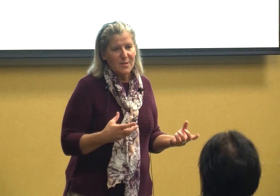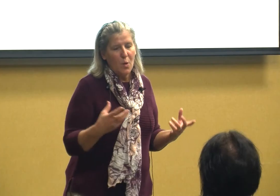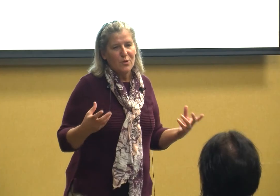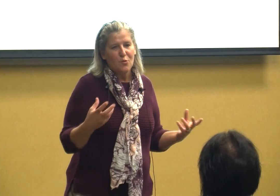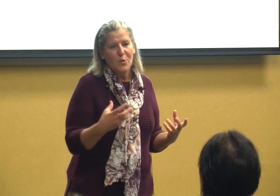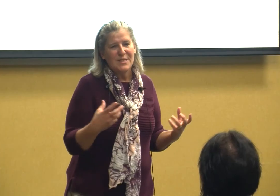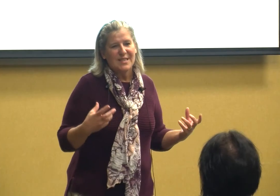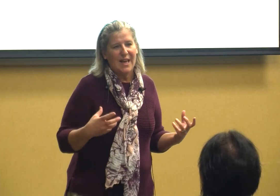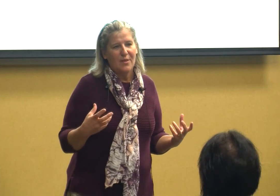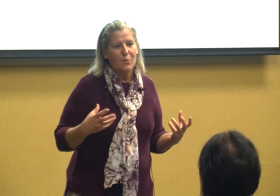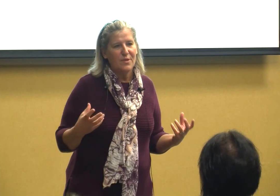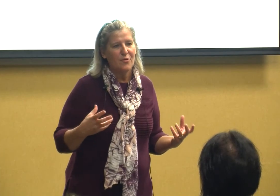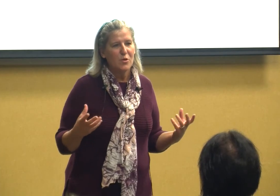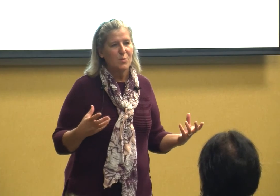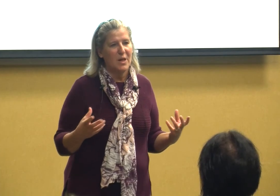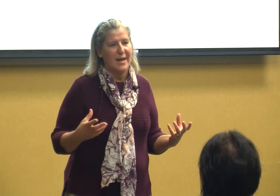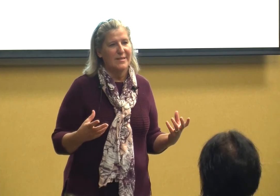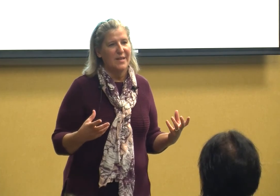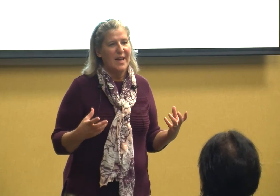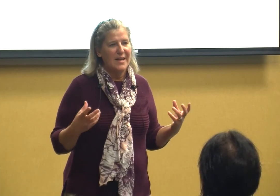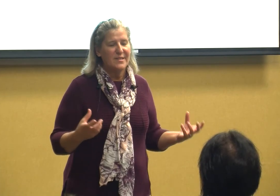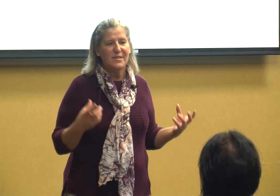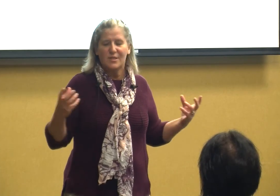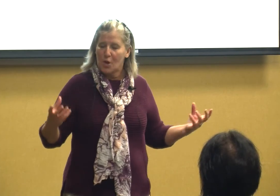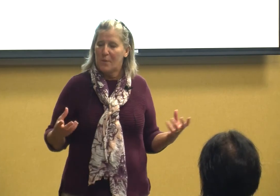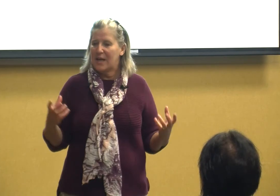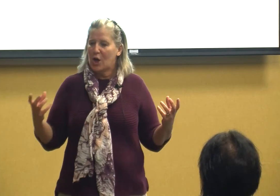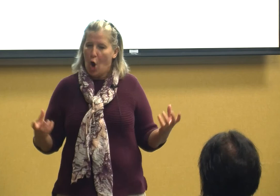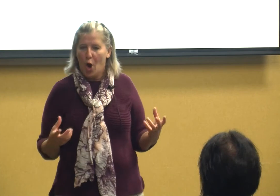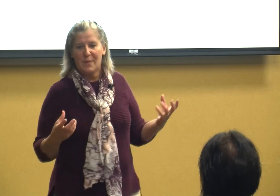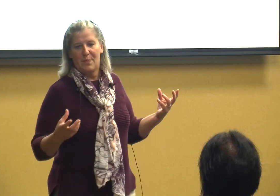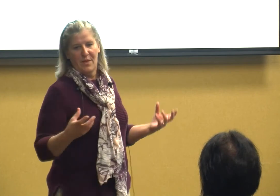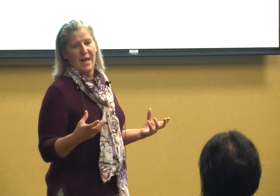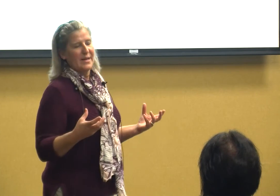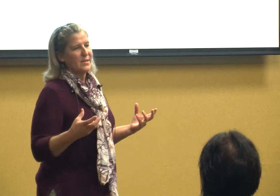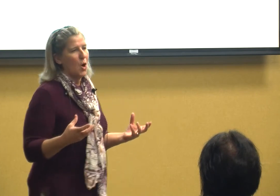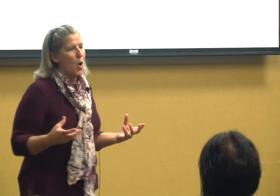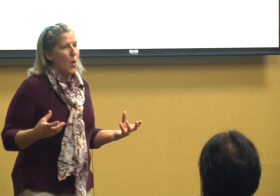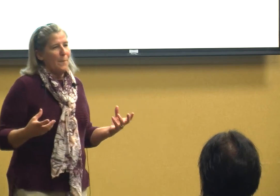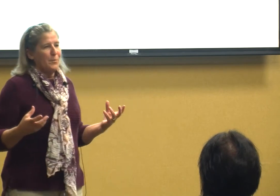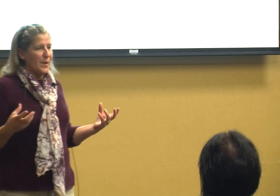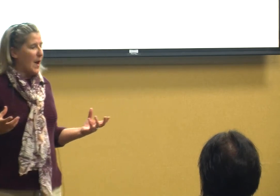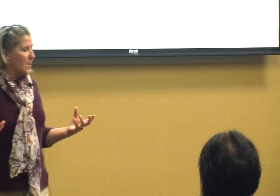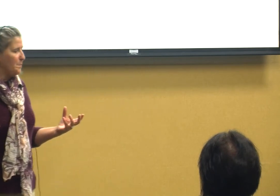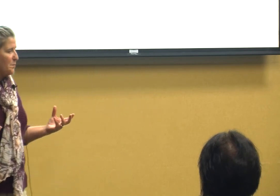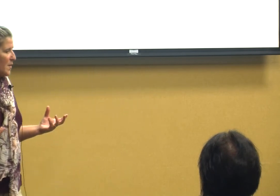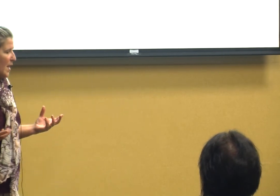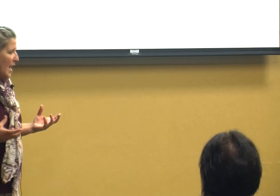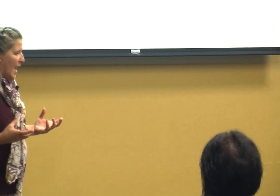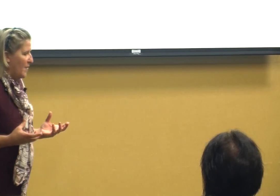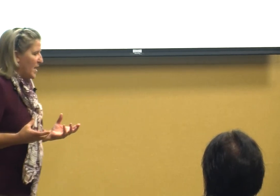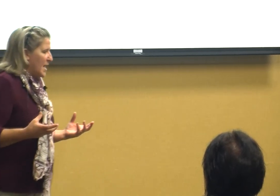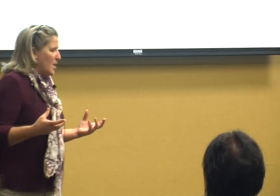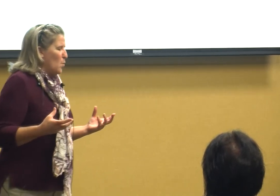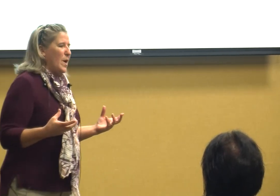what drew us together in the first place is so many common things you know and then we